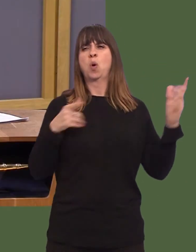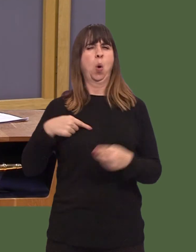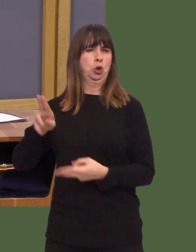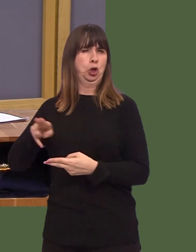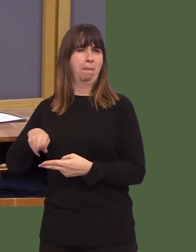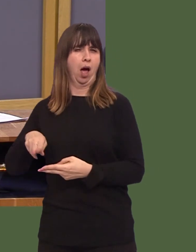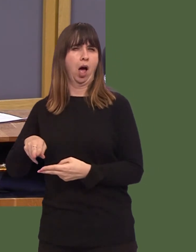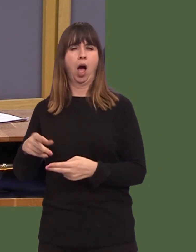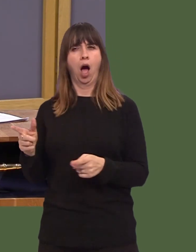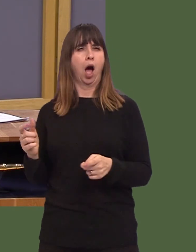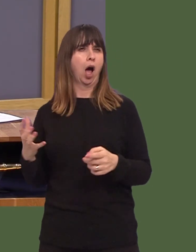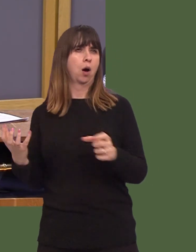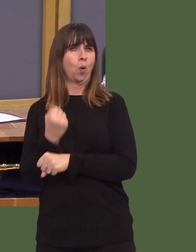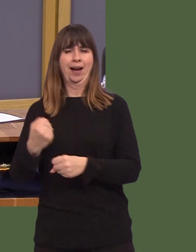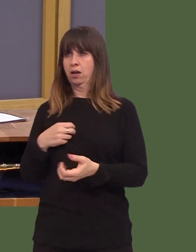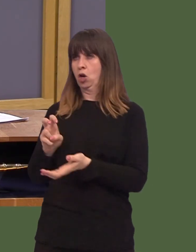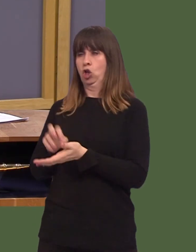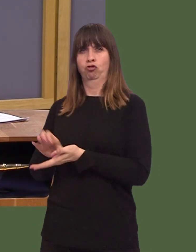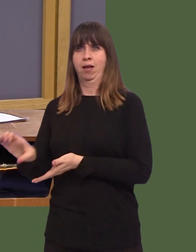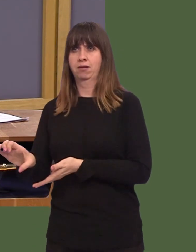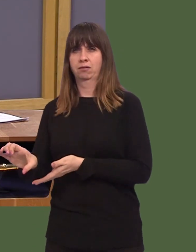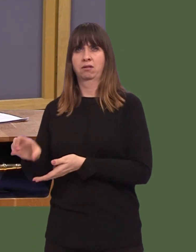Caroline Jones: 8.